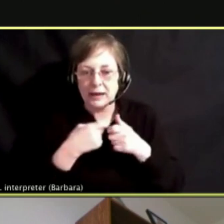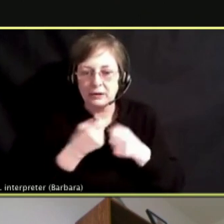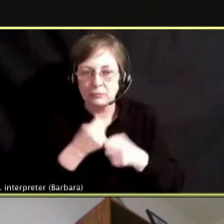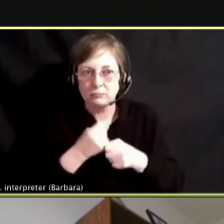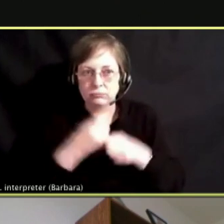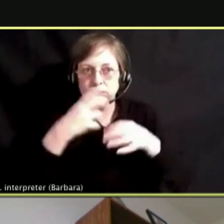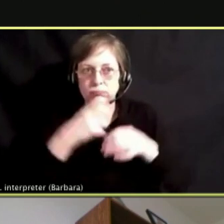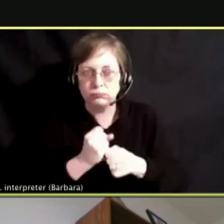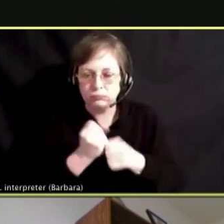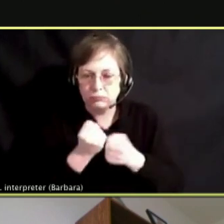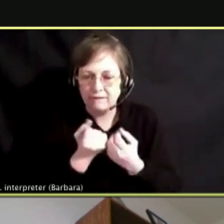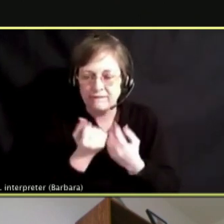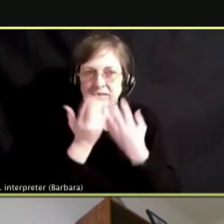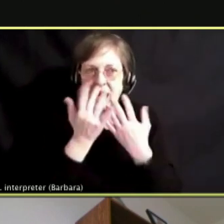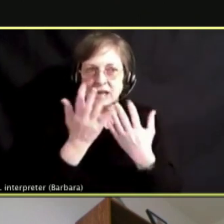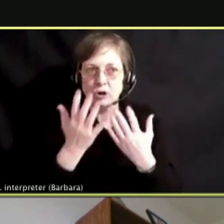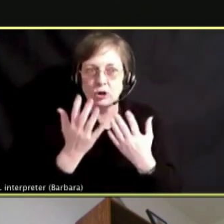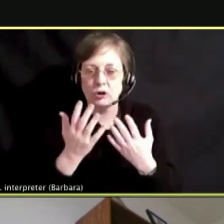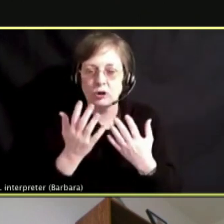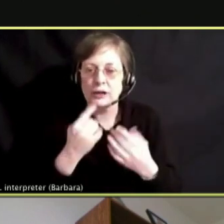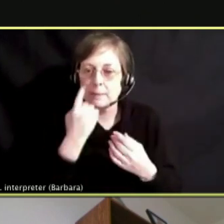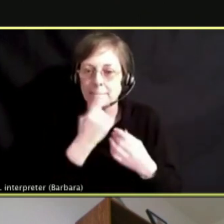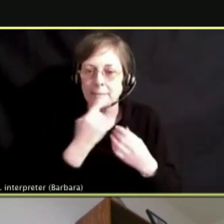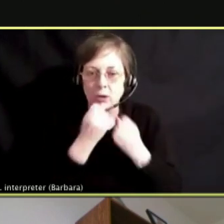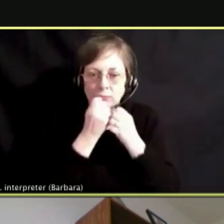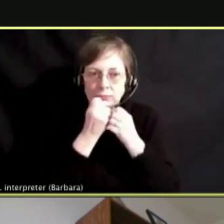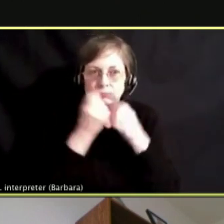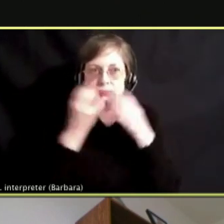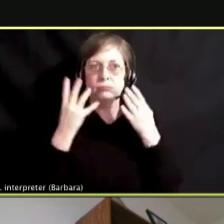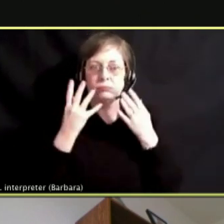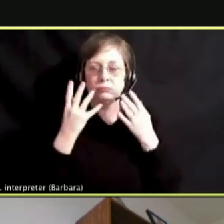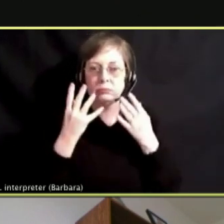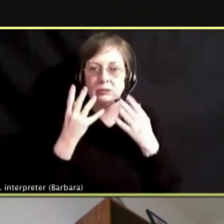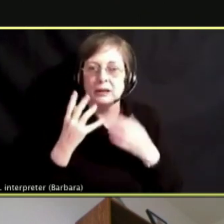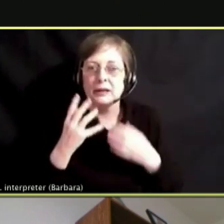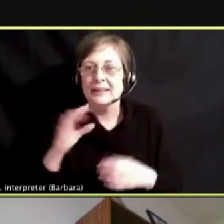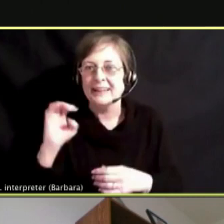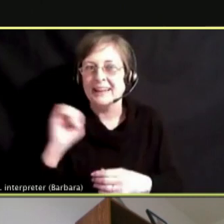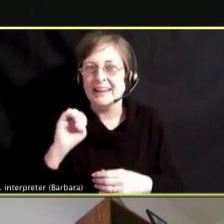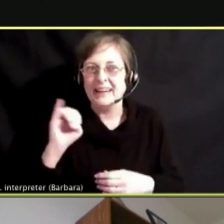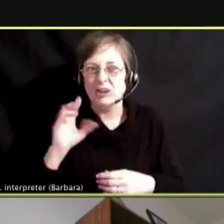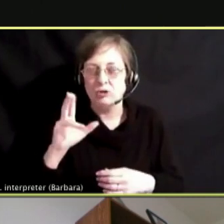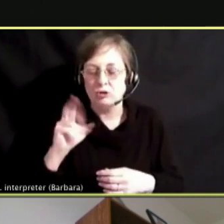SOMETIMES THE JEWS GETS INTO THE HANDS OF CHILDREN'S AND THEY INGEST IT.